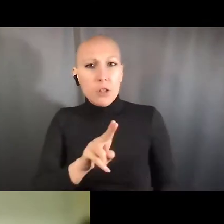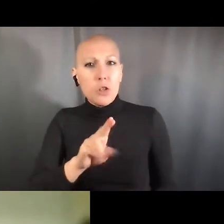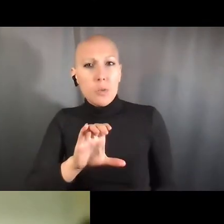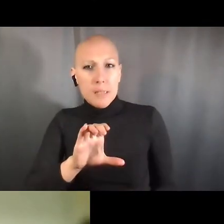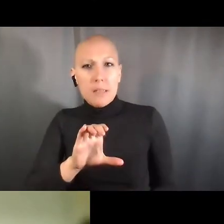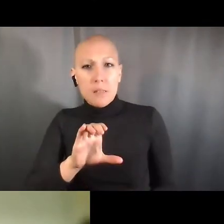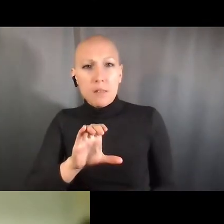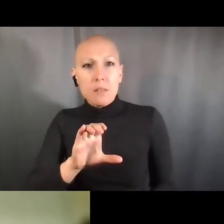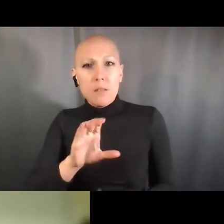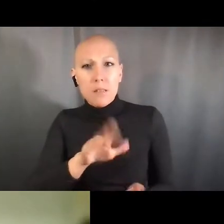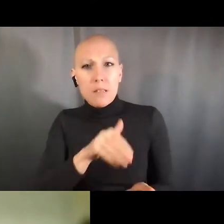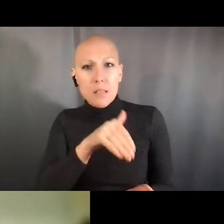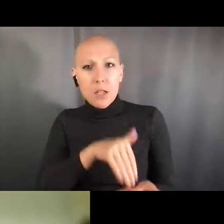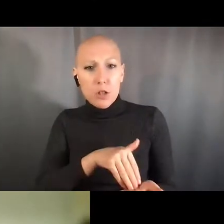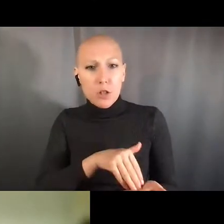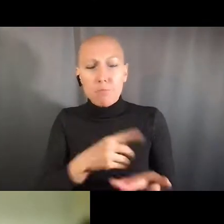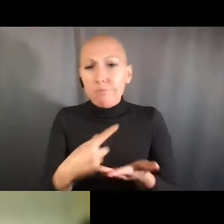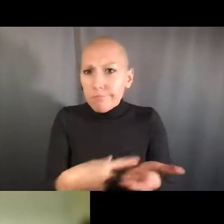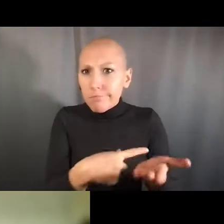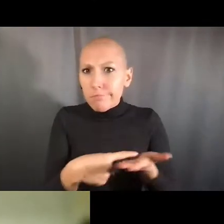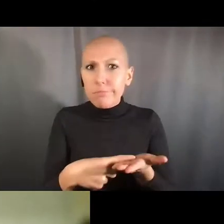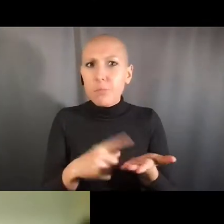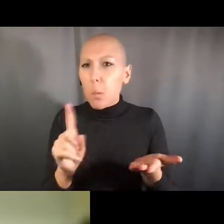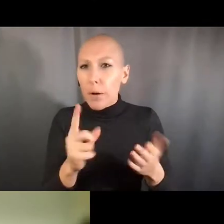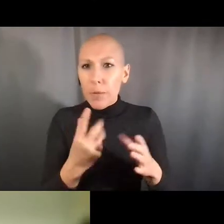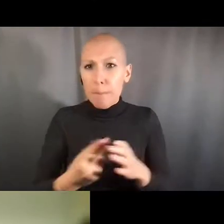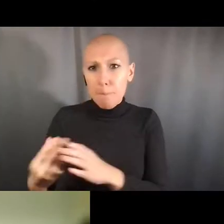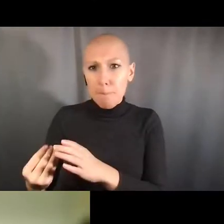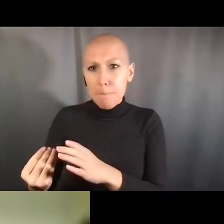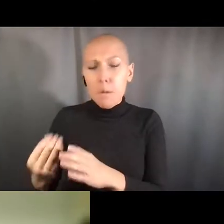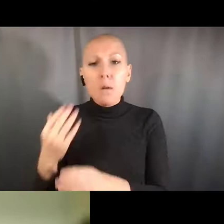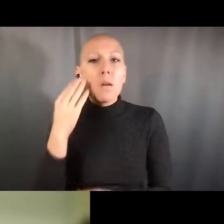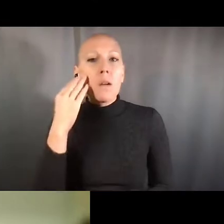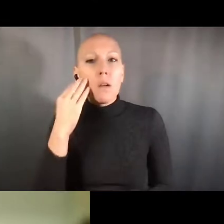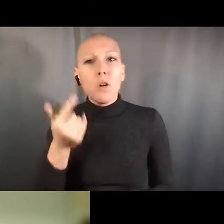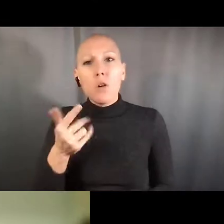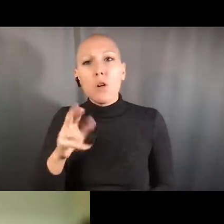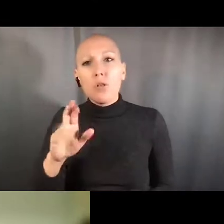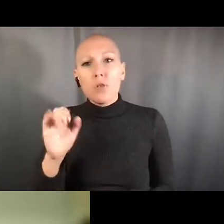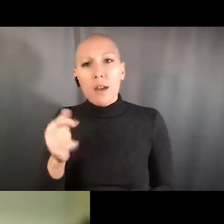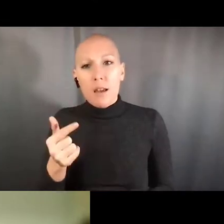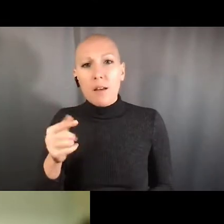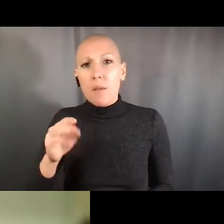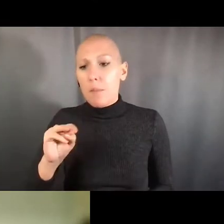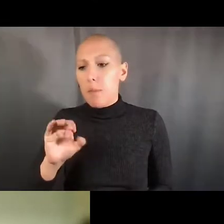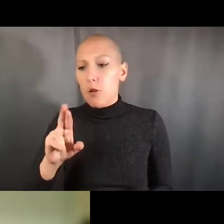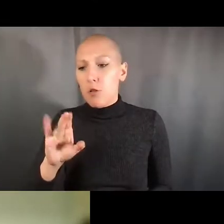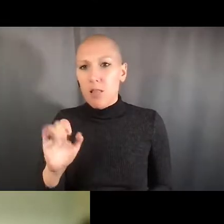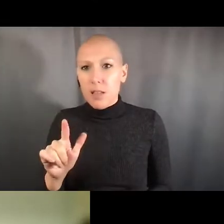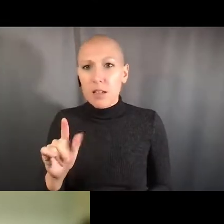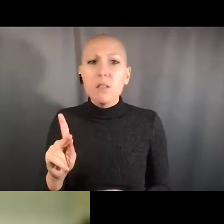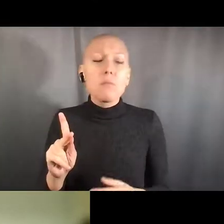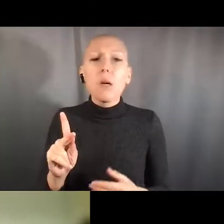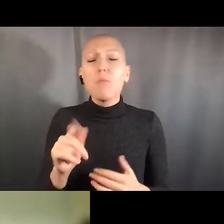I assume white lab coats, everyone used them, they were fine, they were the best thing you could get. It turns out not really true.